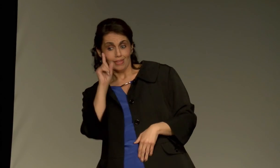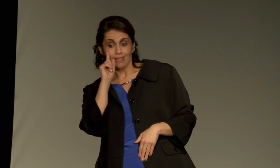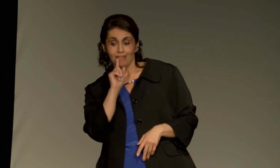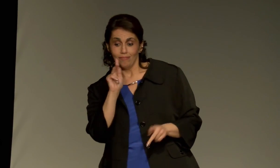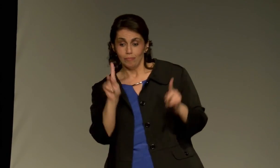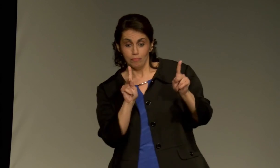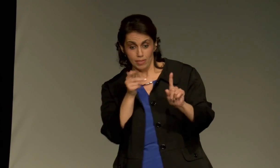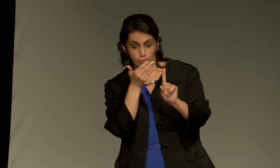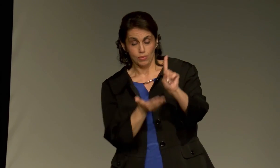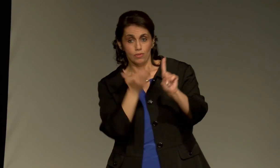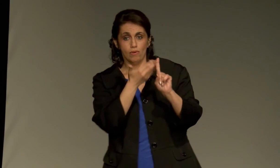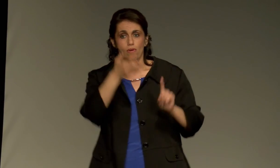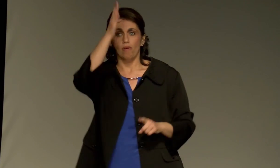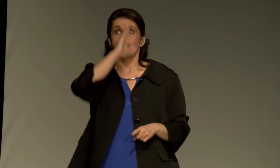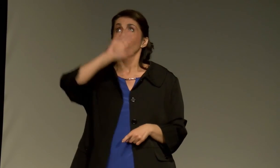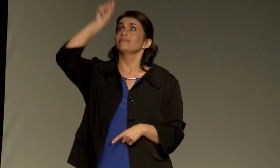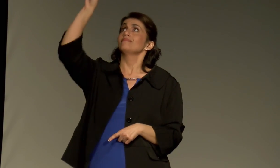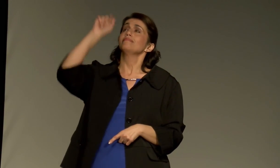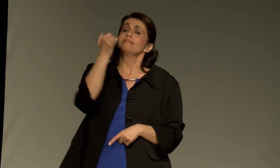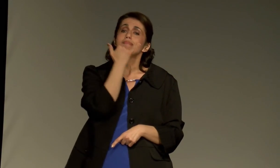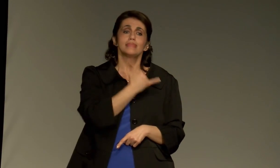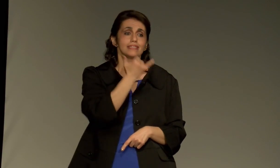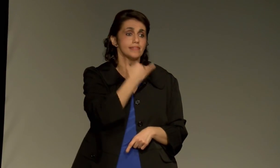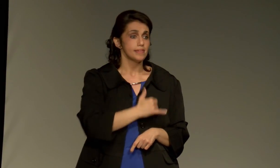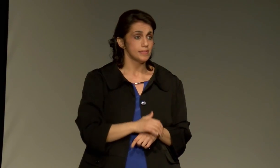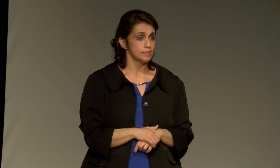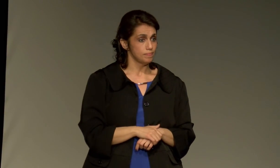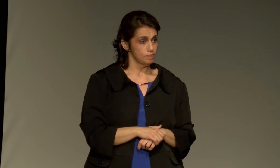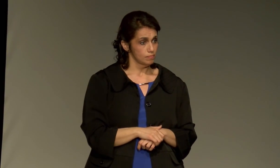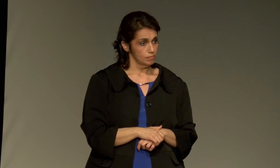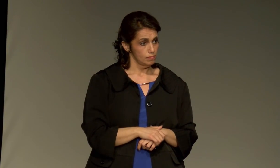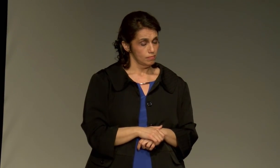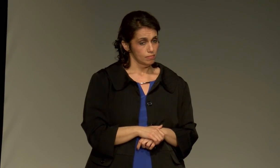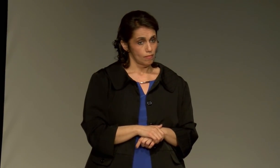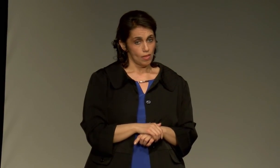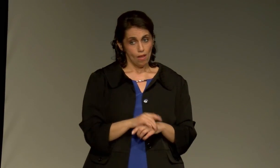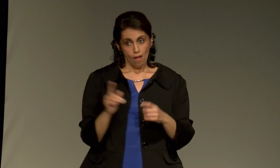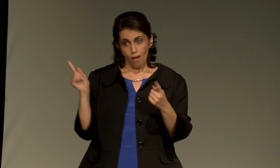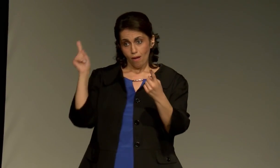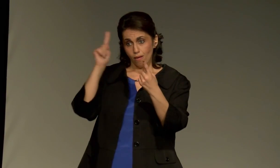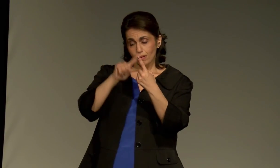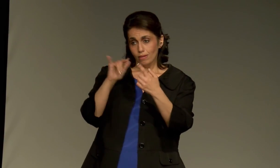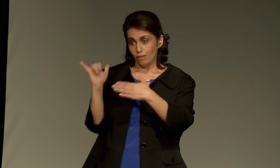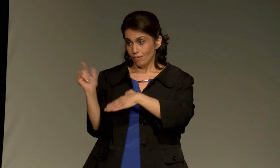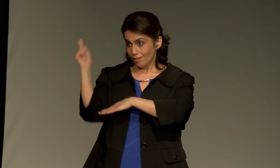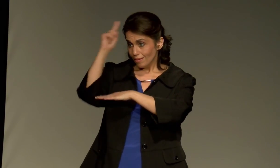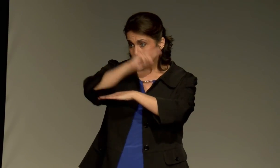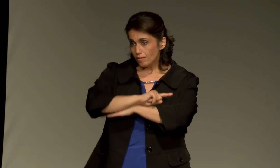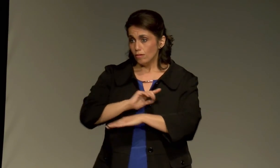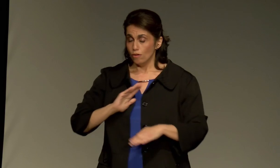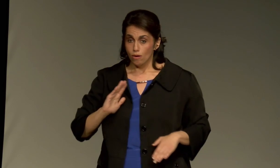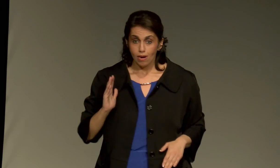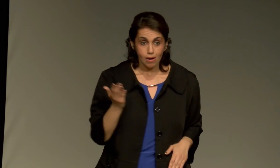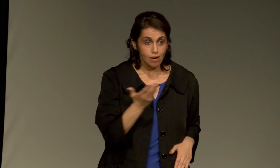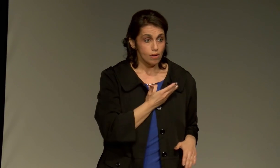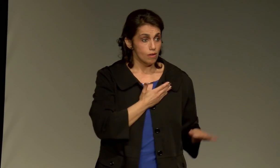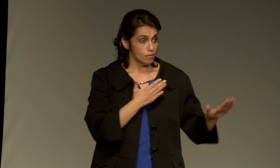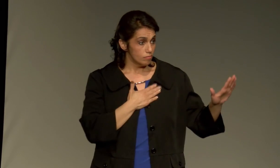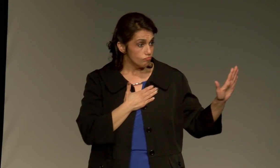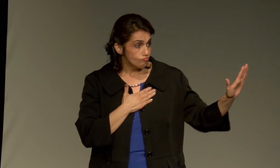doesn't say to the son, don't go near her, deaf people are God's mistake.